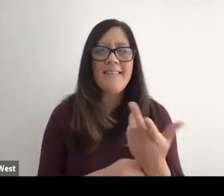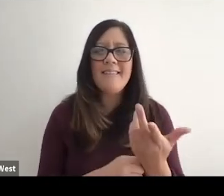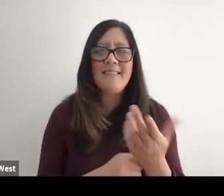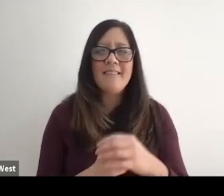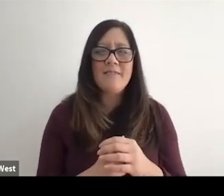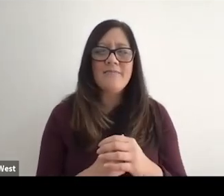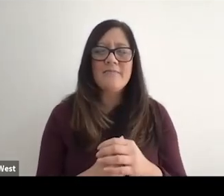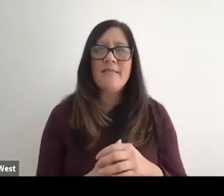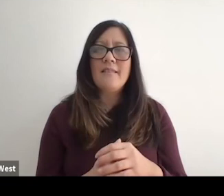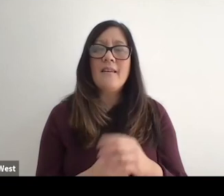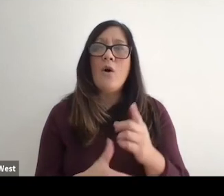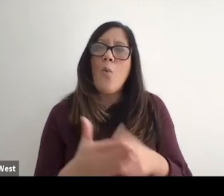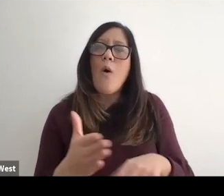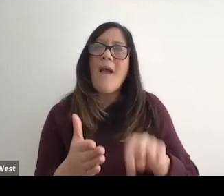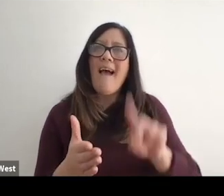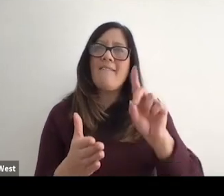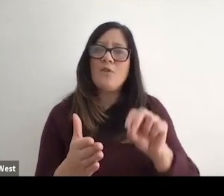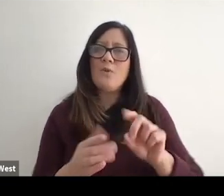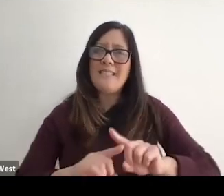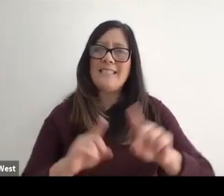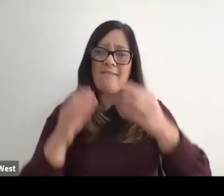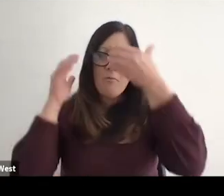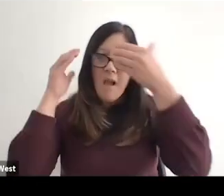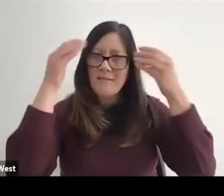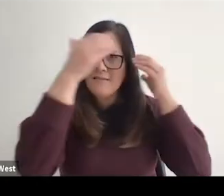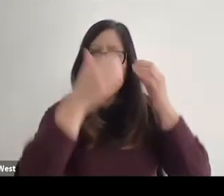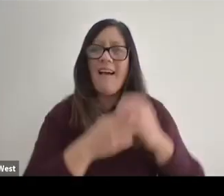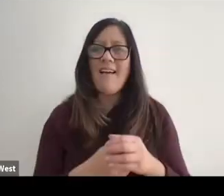We don't get those things back or relationship we have to do is begin to